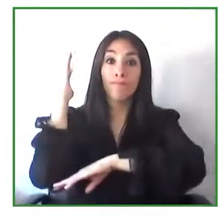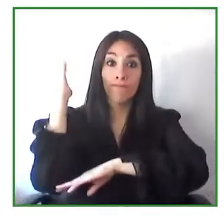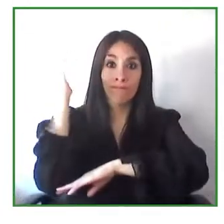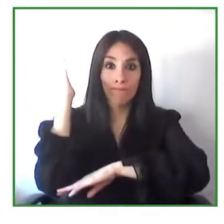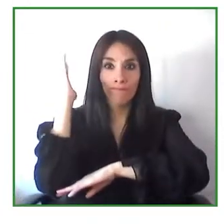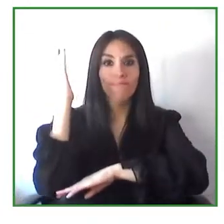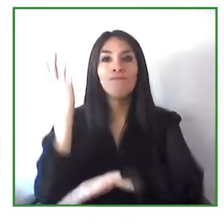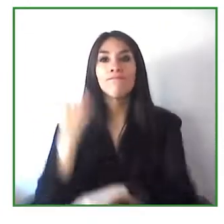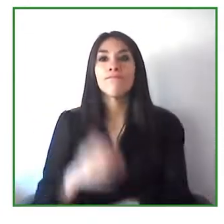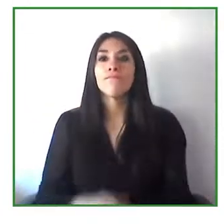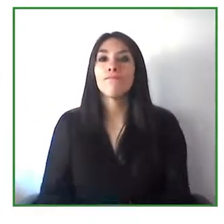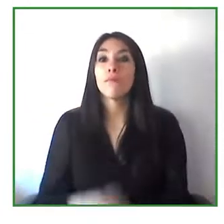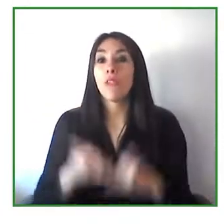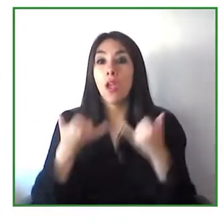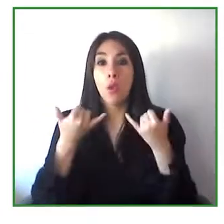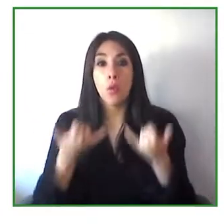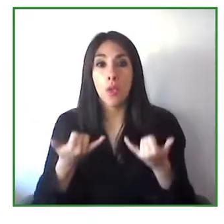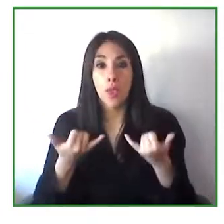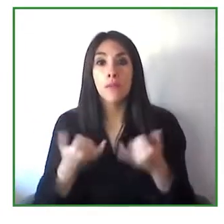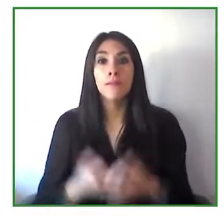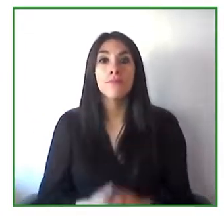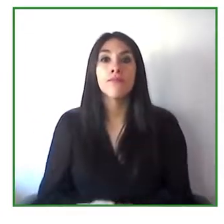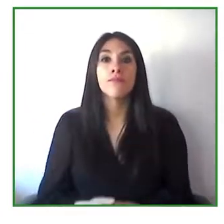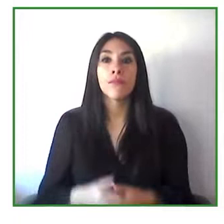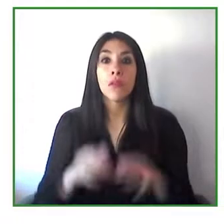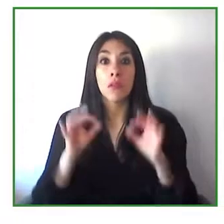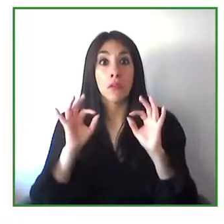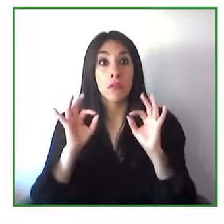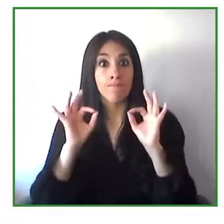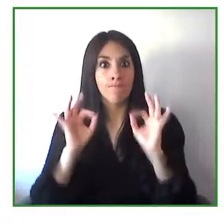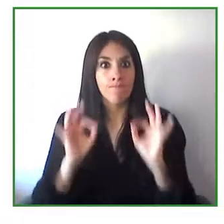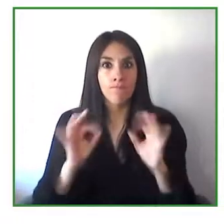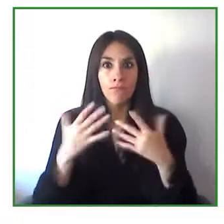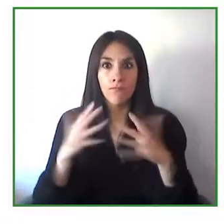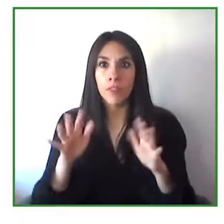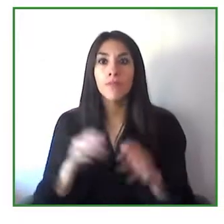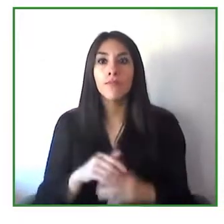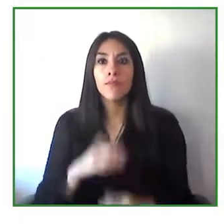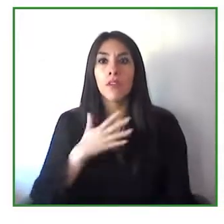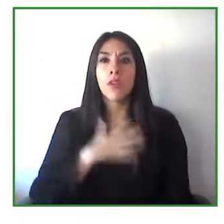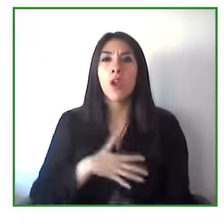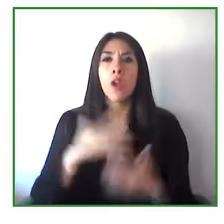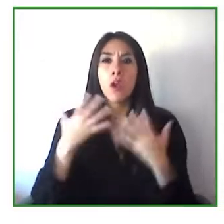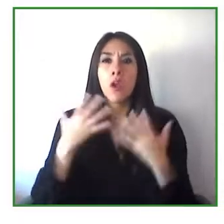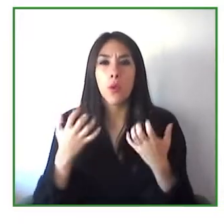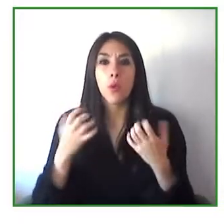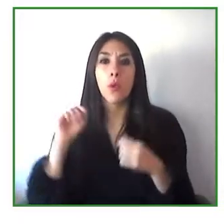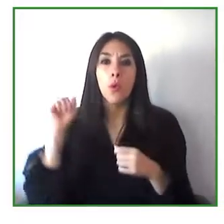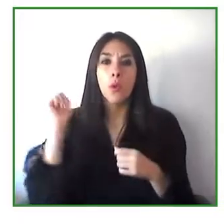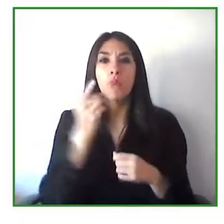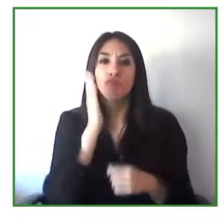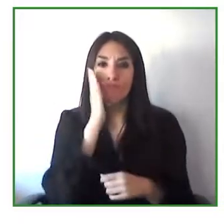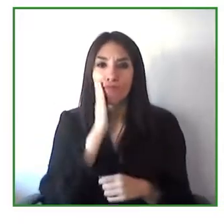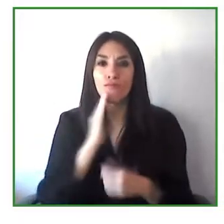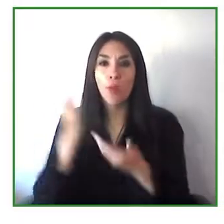I want to give you a very warm welcome to all those who are here with us in the second